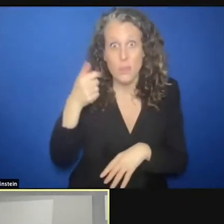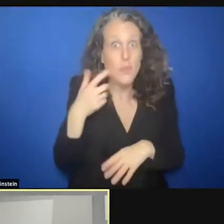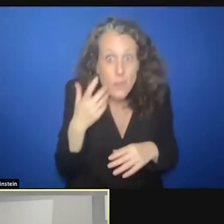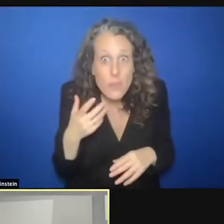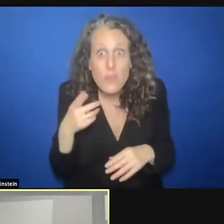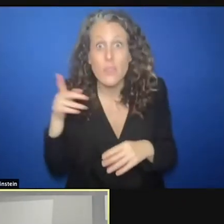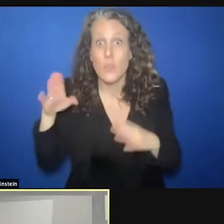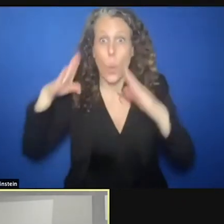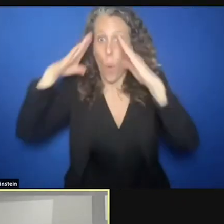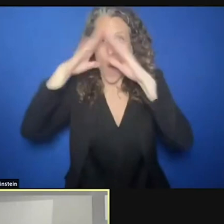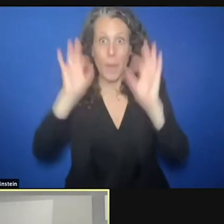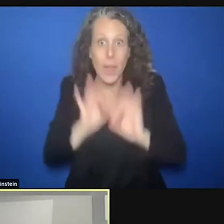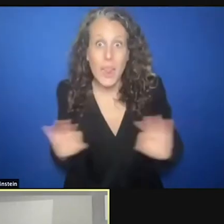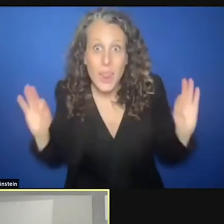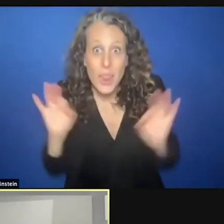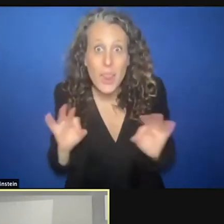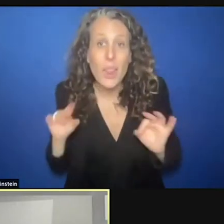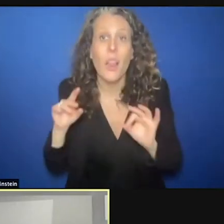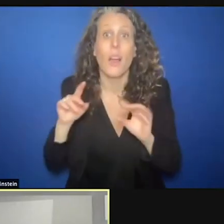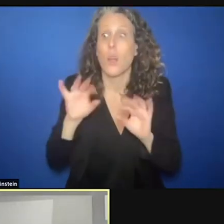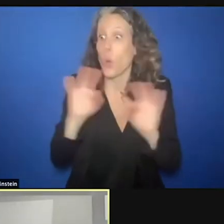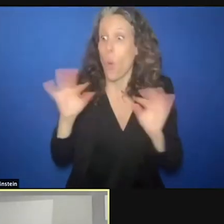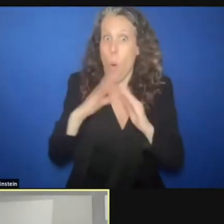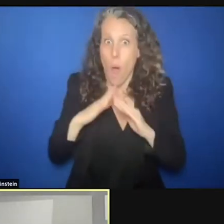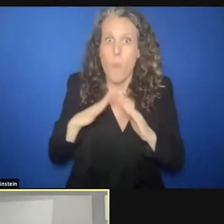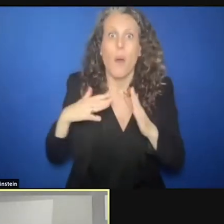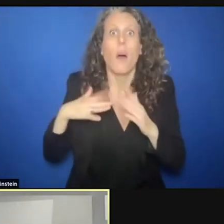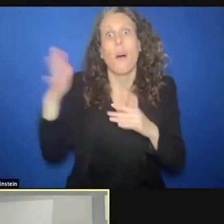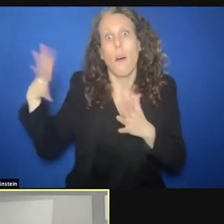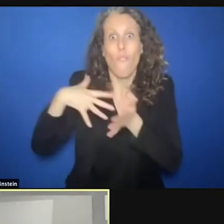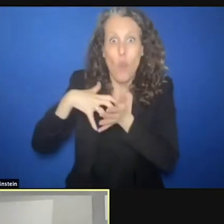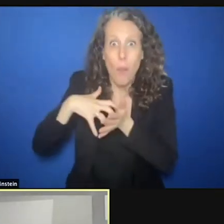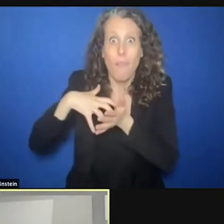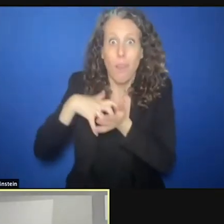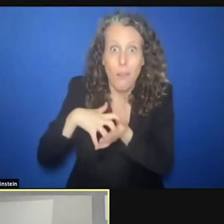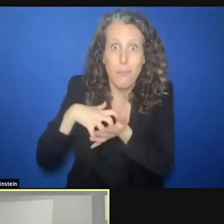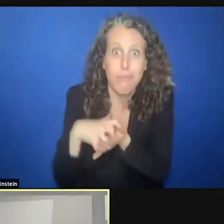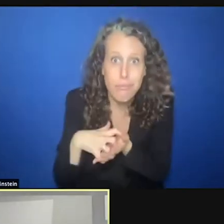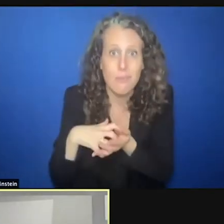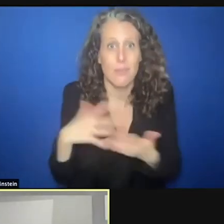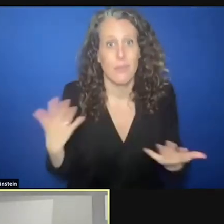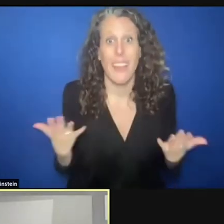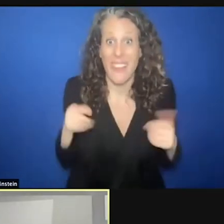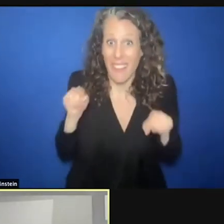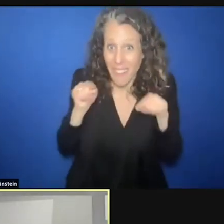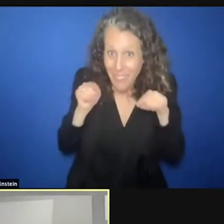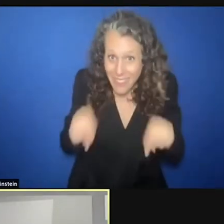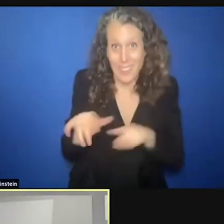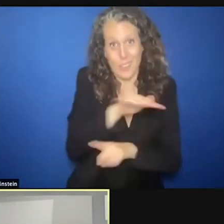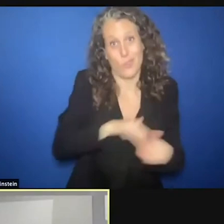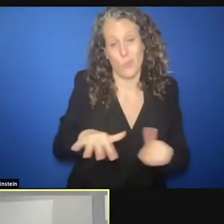much more vulnerable. That's what we're facing are people on the ground, and they are underfunded